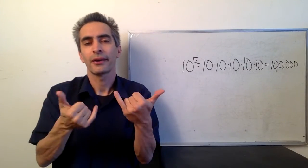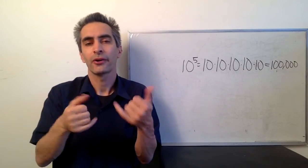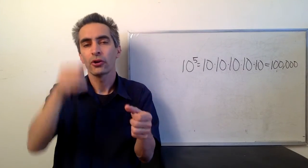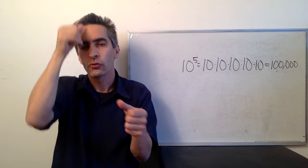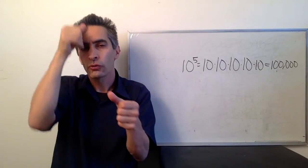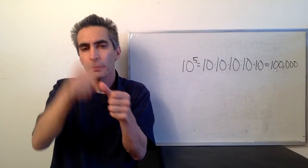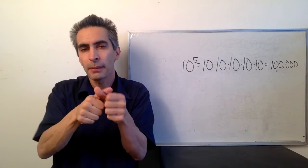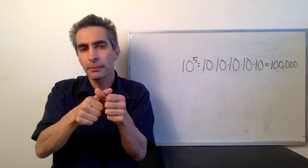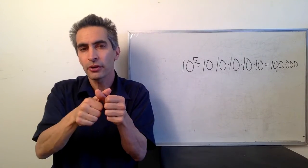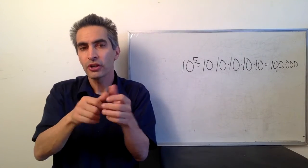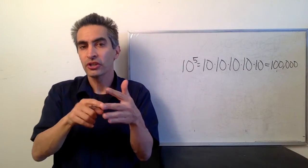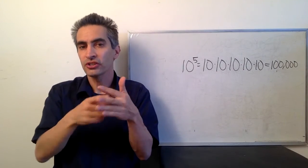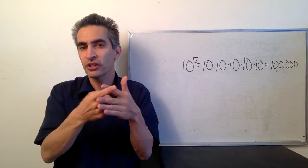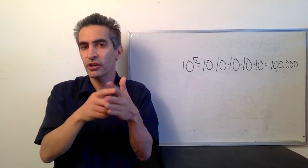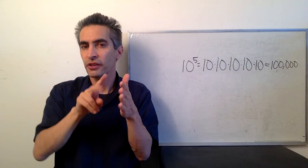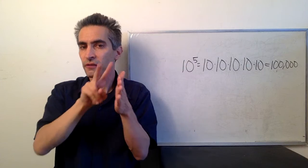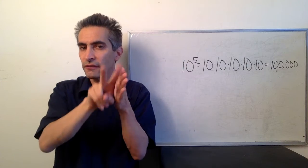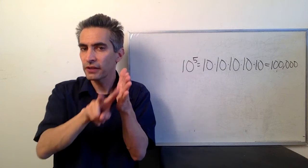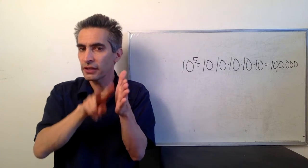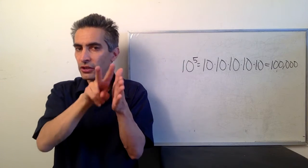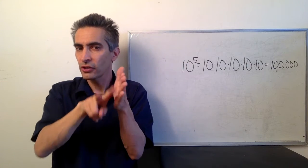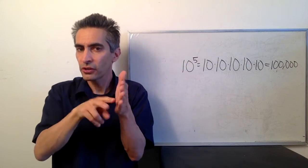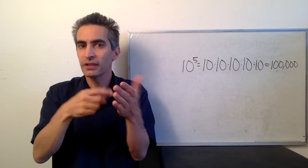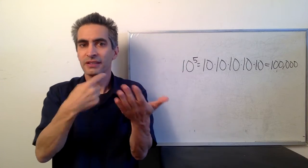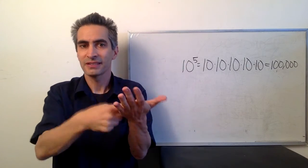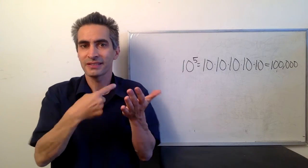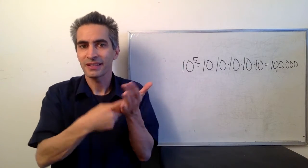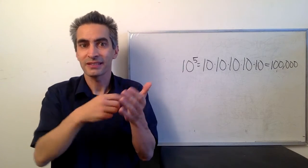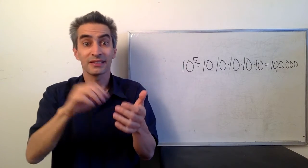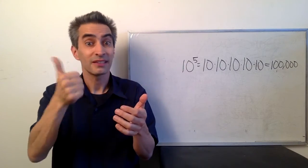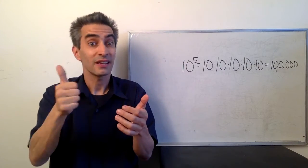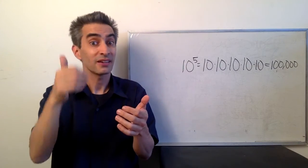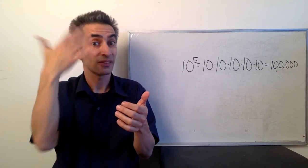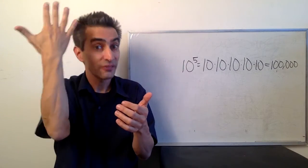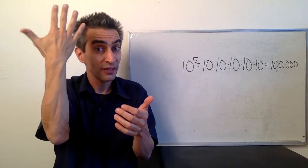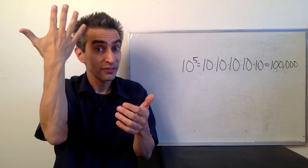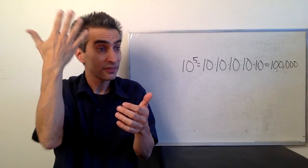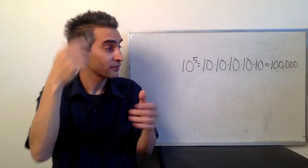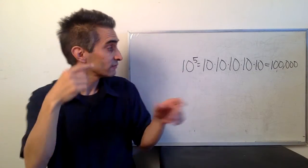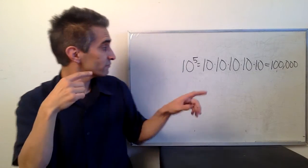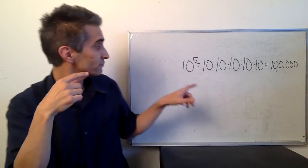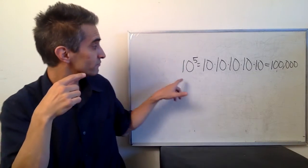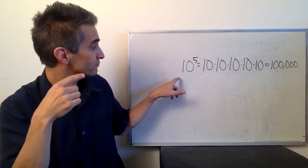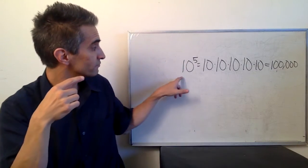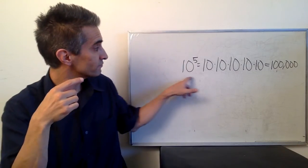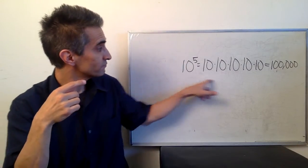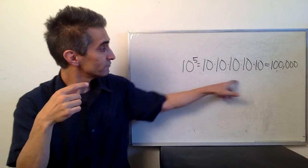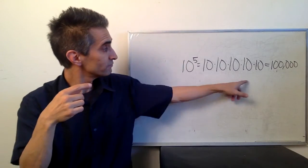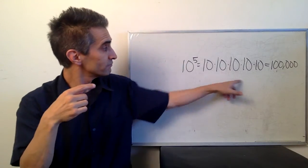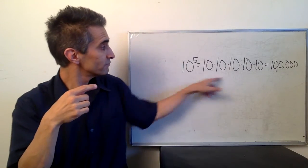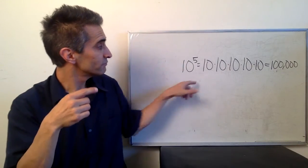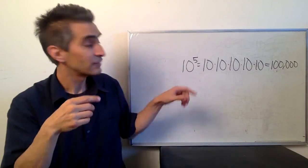Now, remember the start of the video? We were discussing 10 to the 5th power?